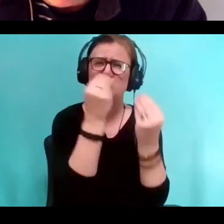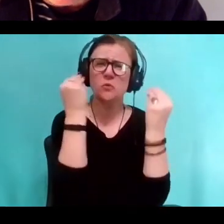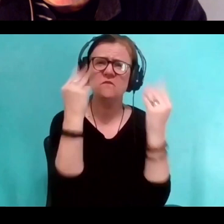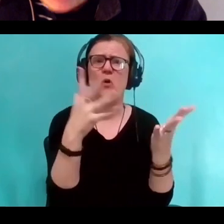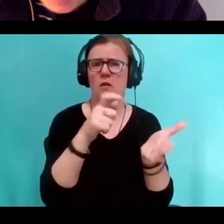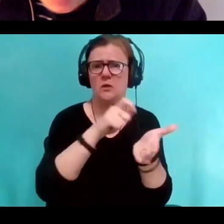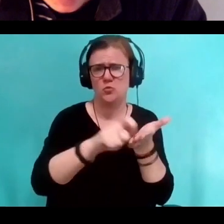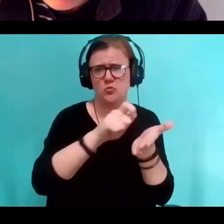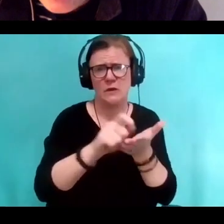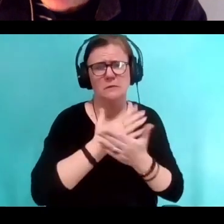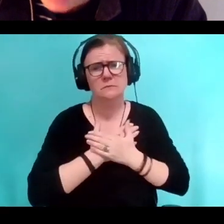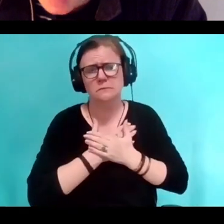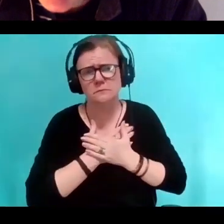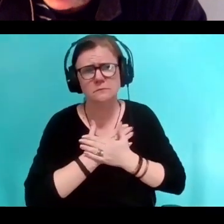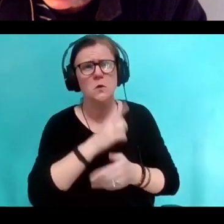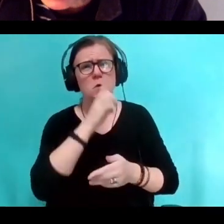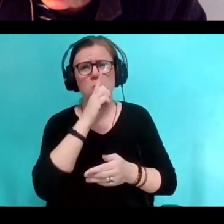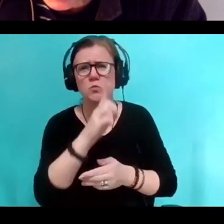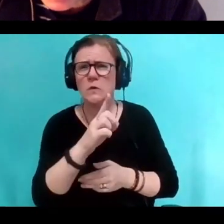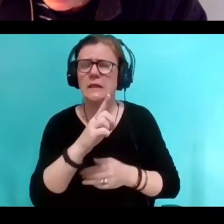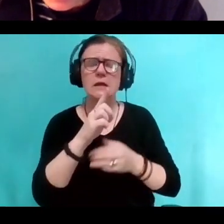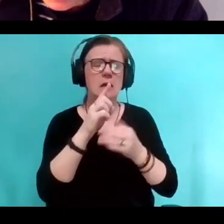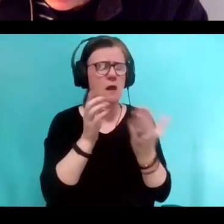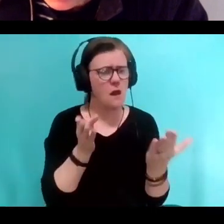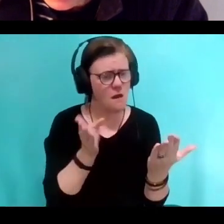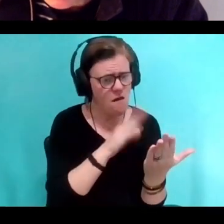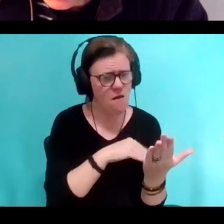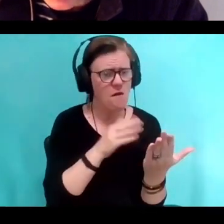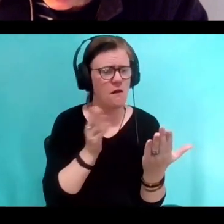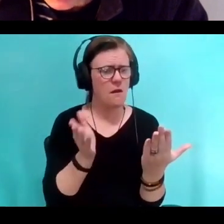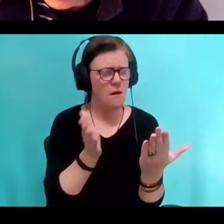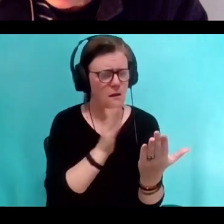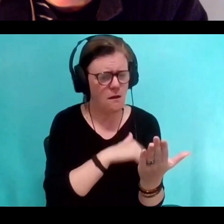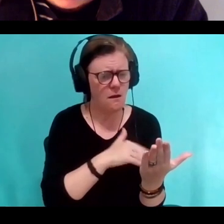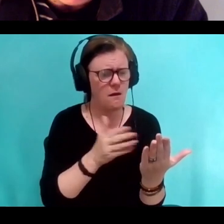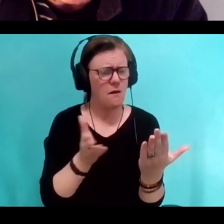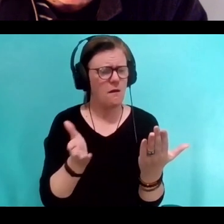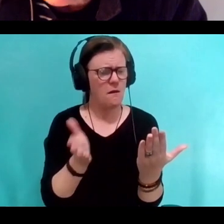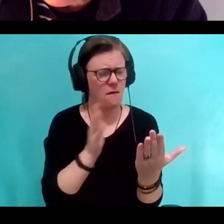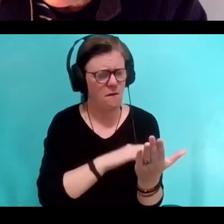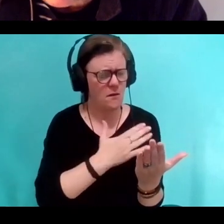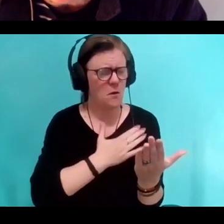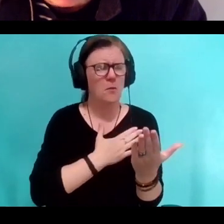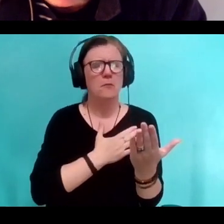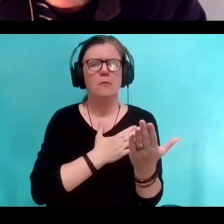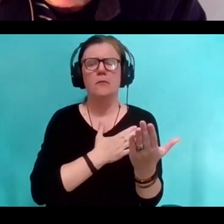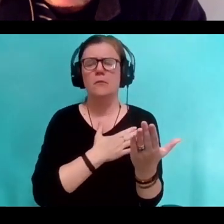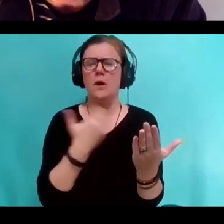Really, every page in its own light is a work of art, I think.